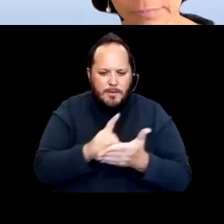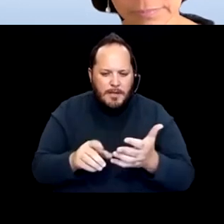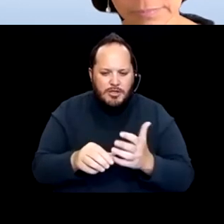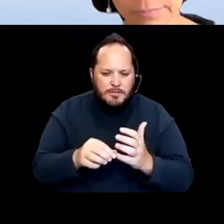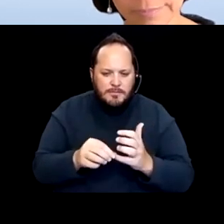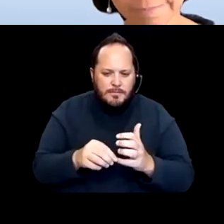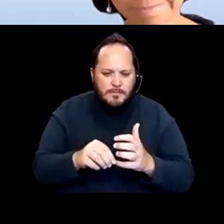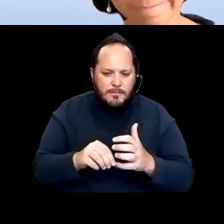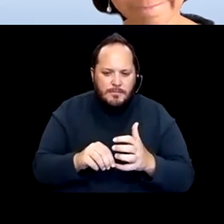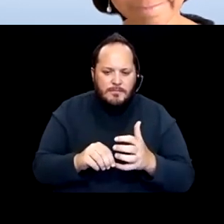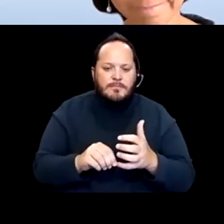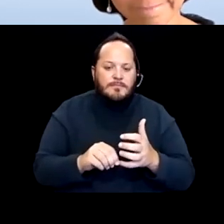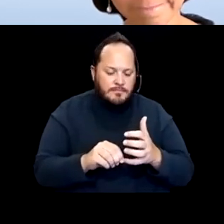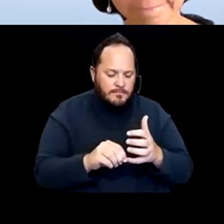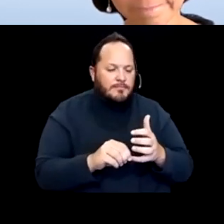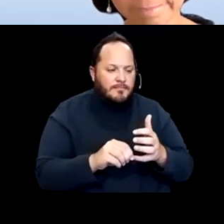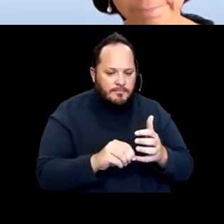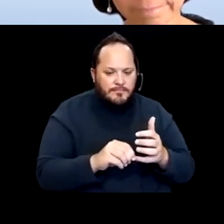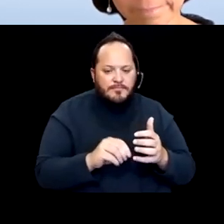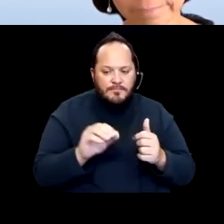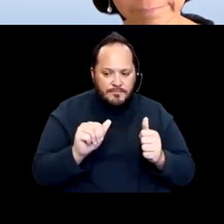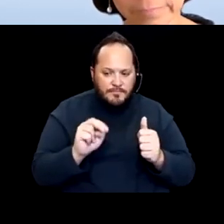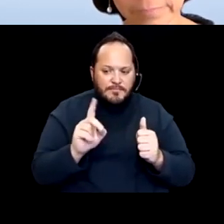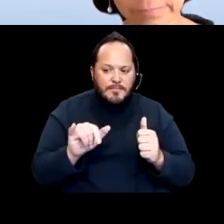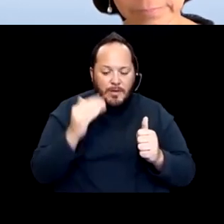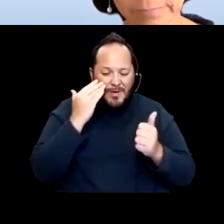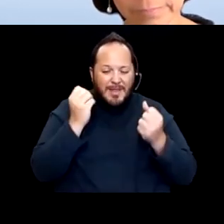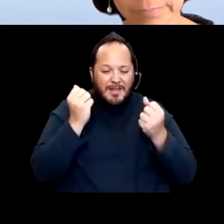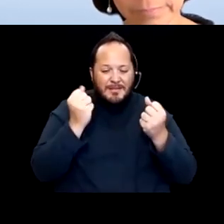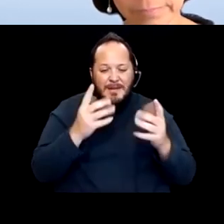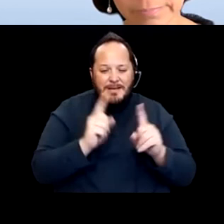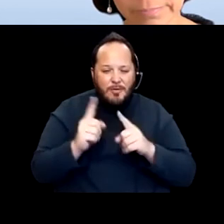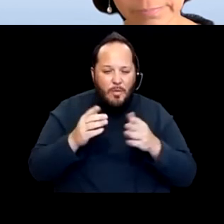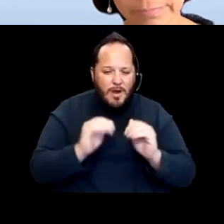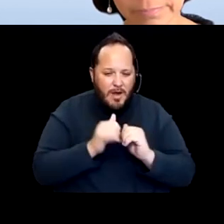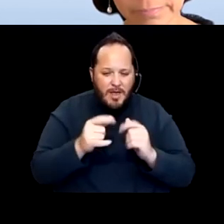You know I think there's a lot of ways that that could happen. One is literally because of your disability.